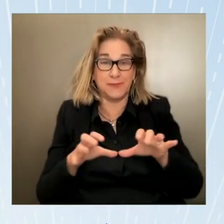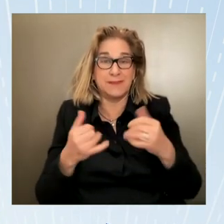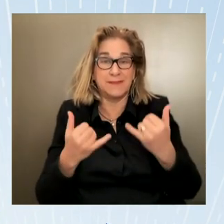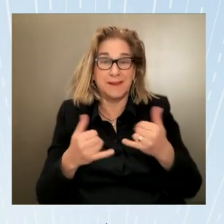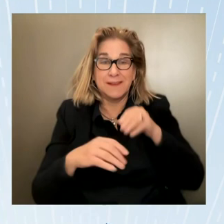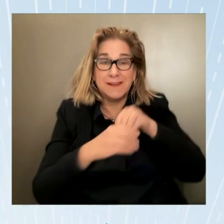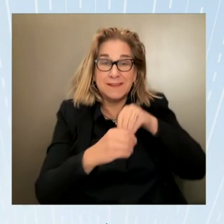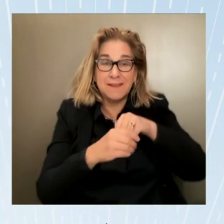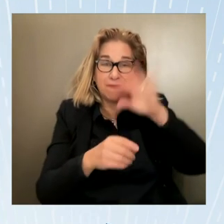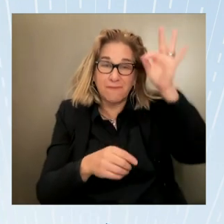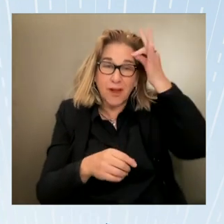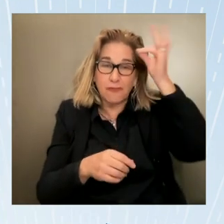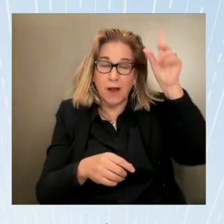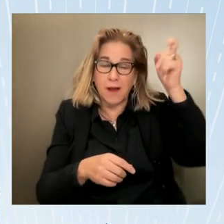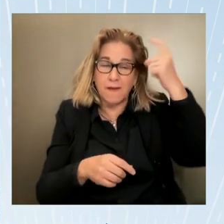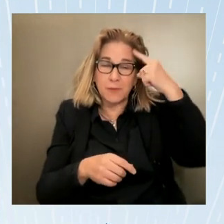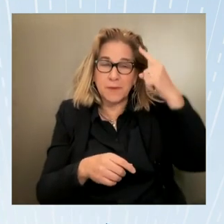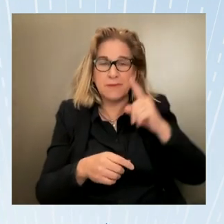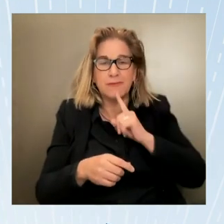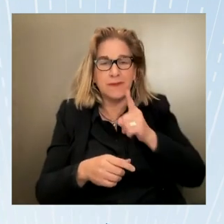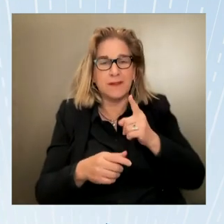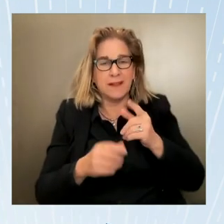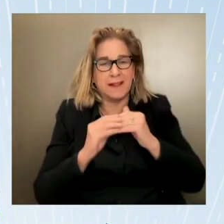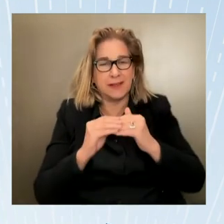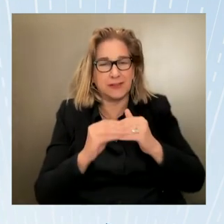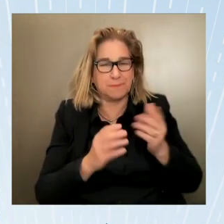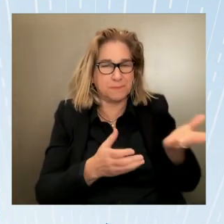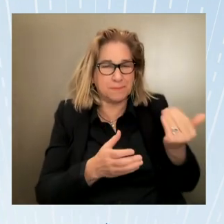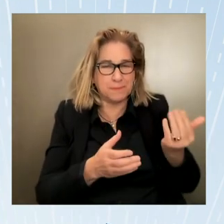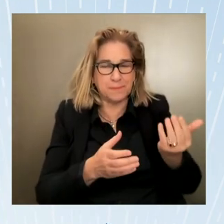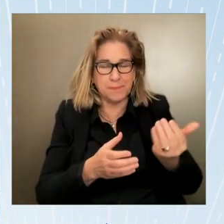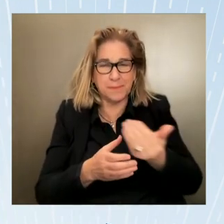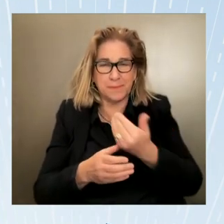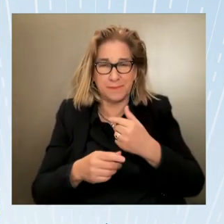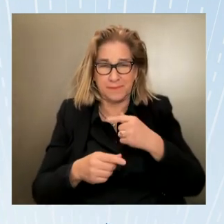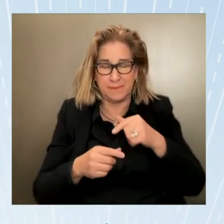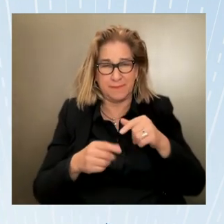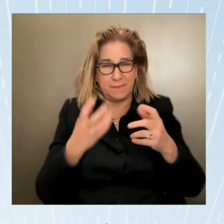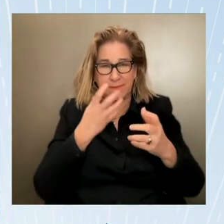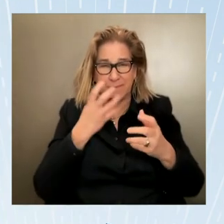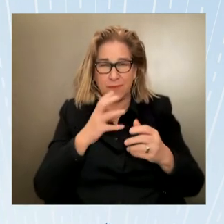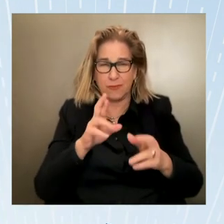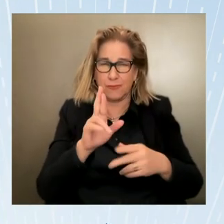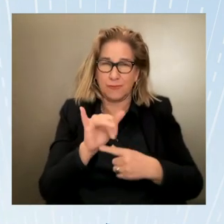are outside the federal government in fact here again we simply cannot succeed in our efforts